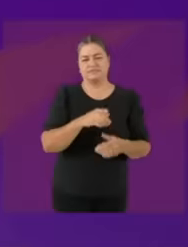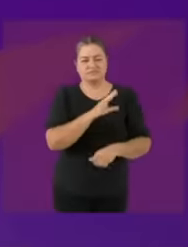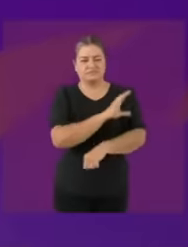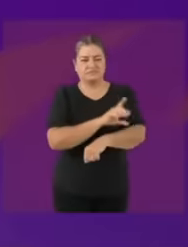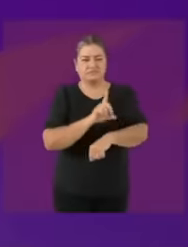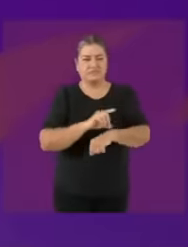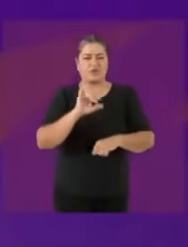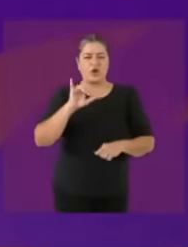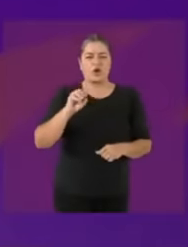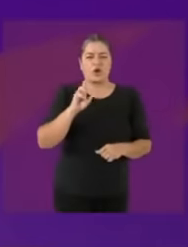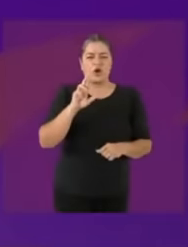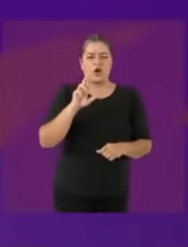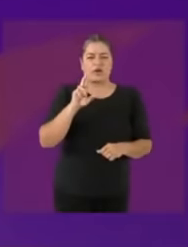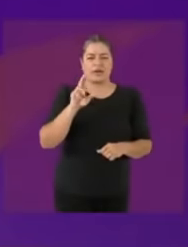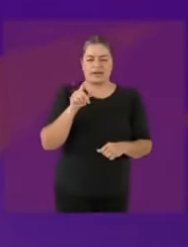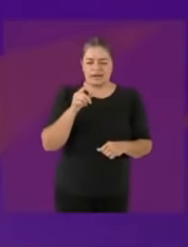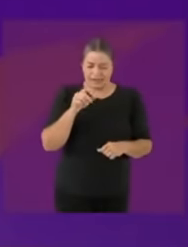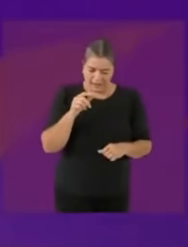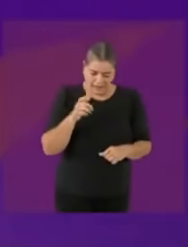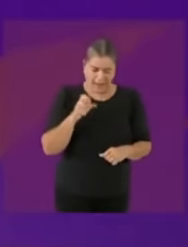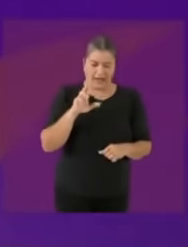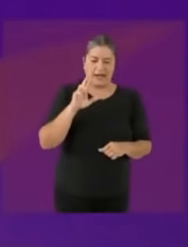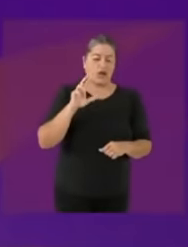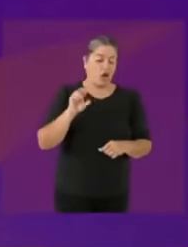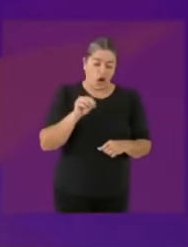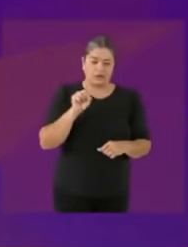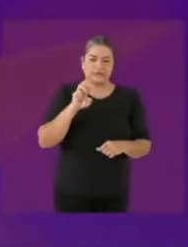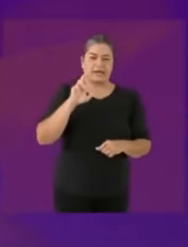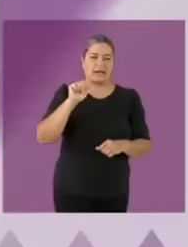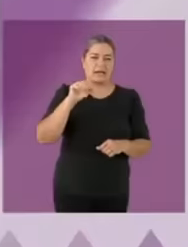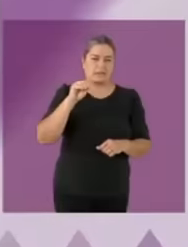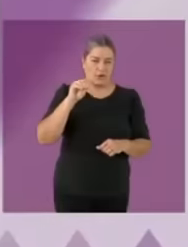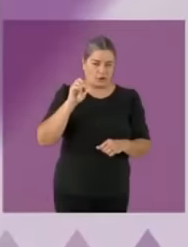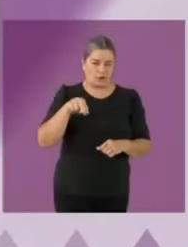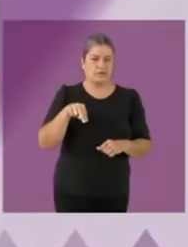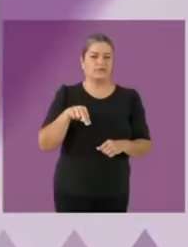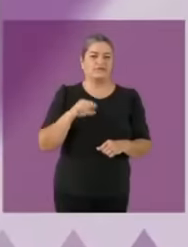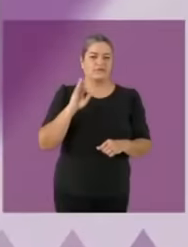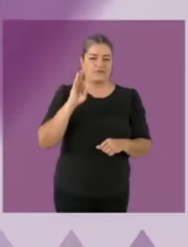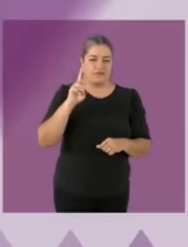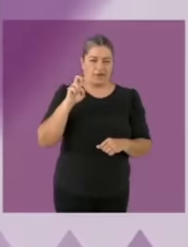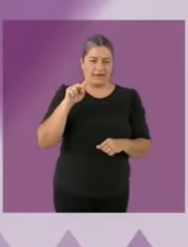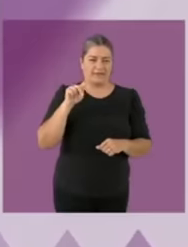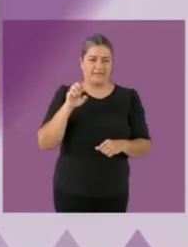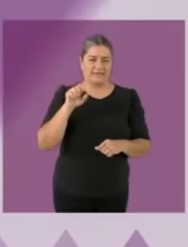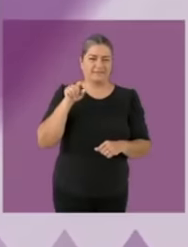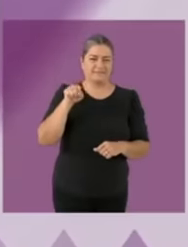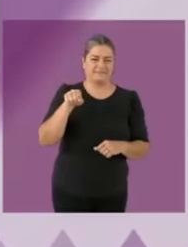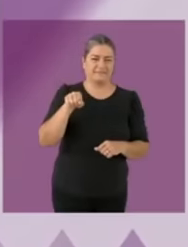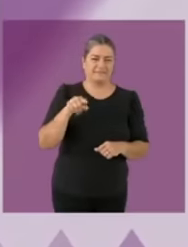citizens were consulted in a plural way and they determined to create the national anti-corruption agency to